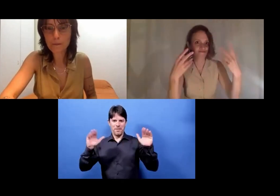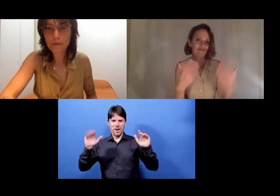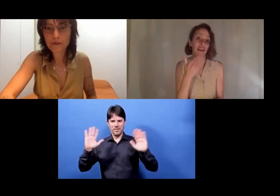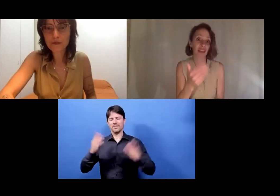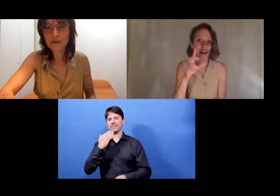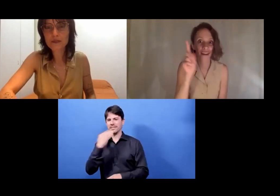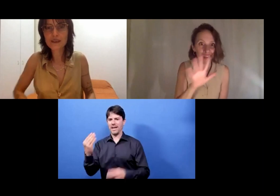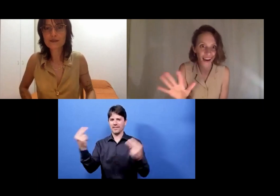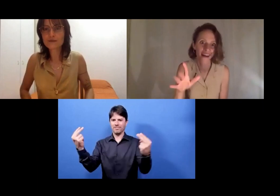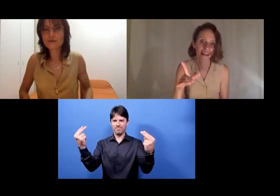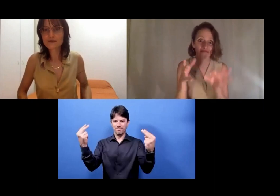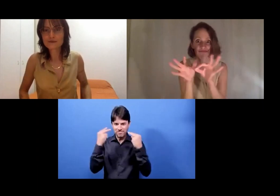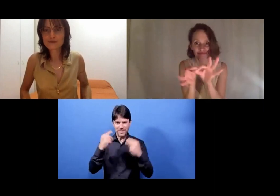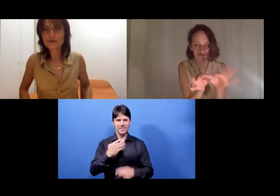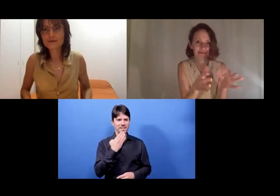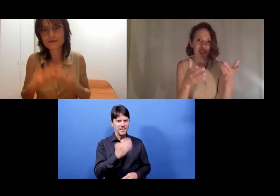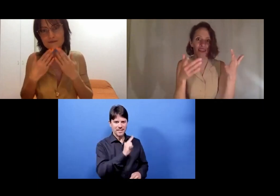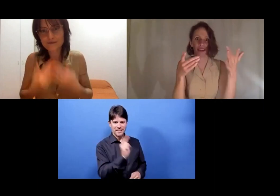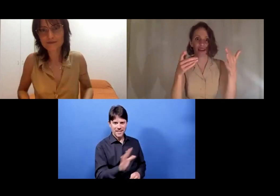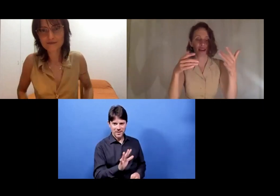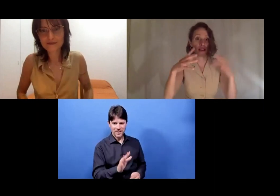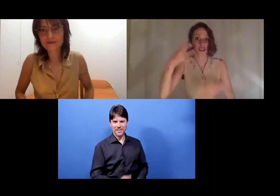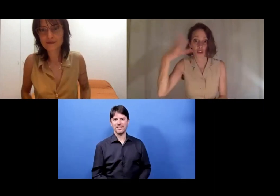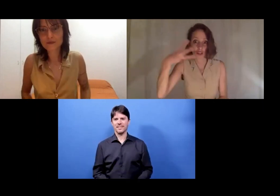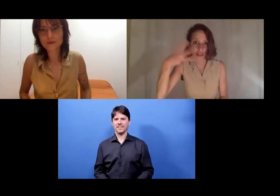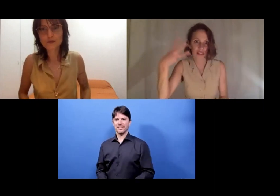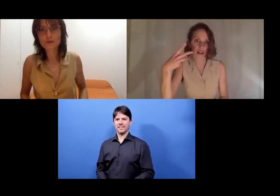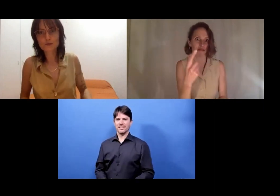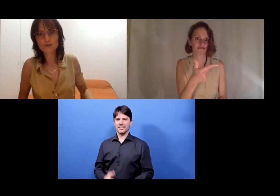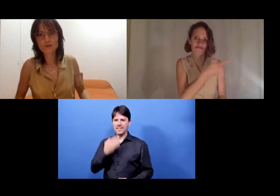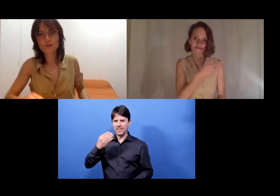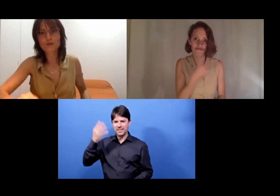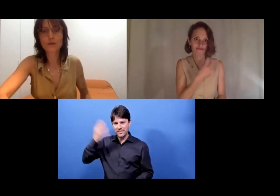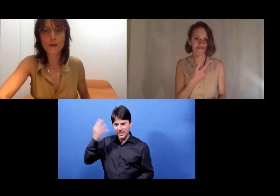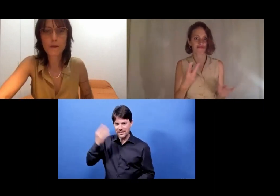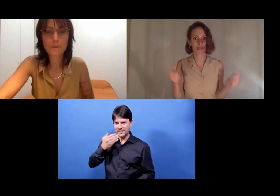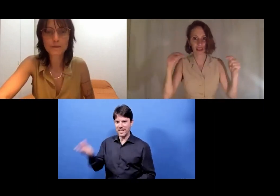Thank you to Rita Mazza, the interpreters.